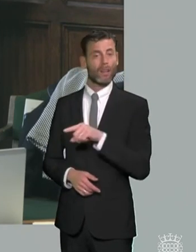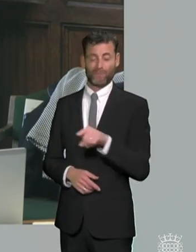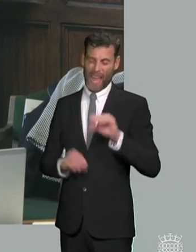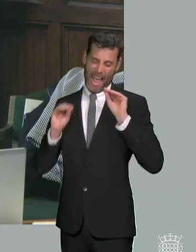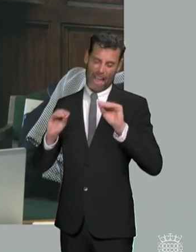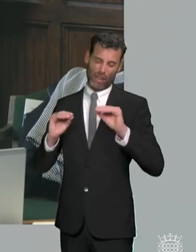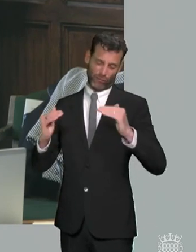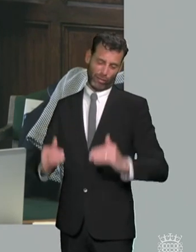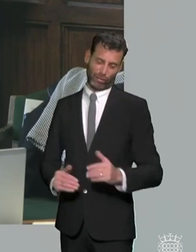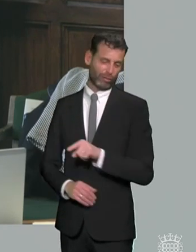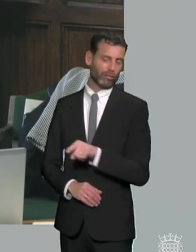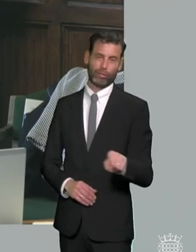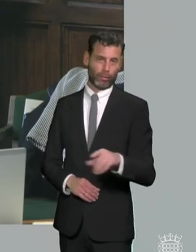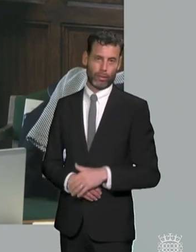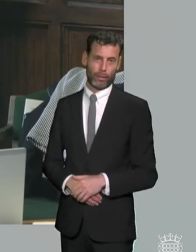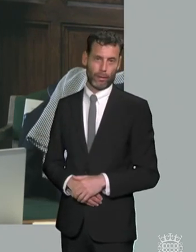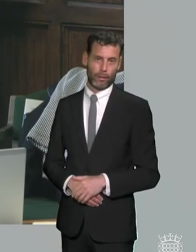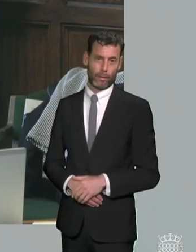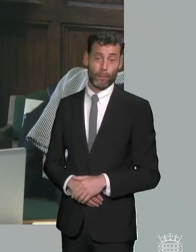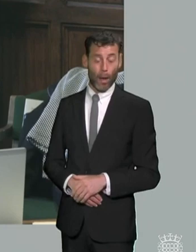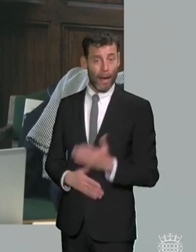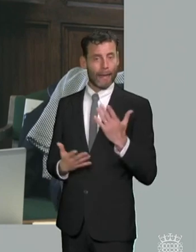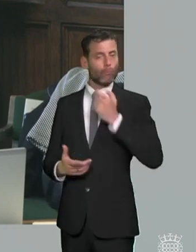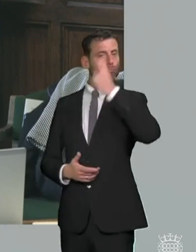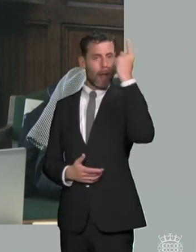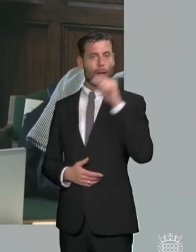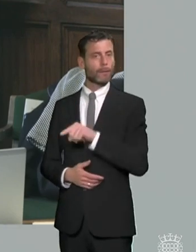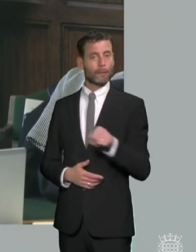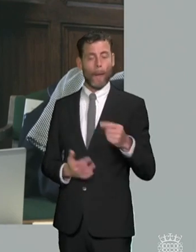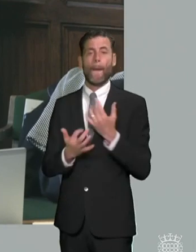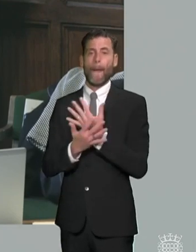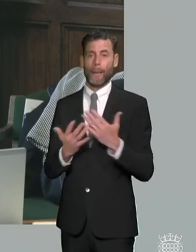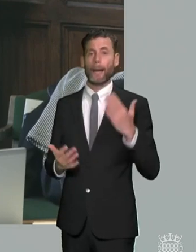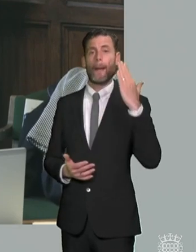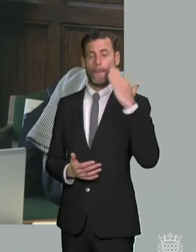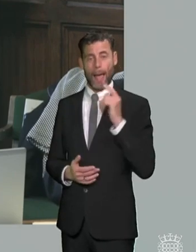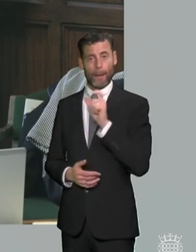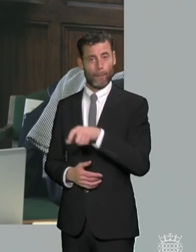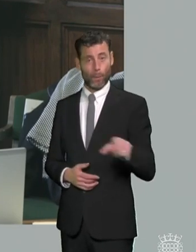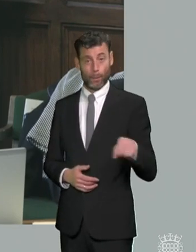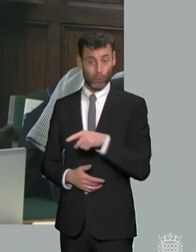and at the moment what we're saying is high levels of black pupils being diagnosed with scent so just